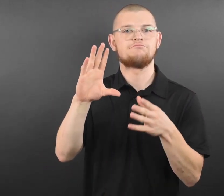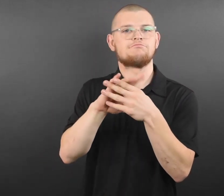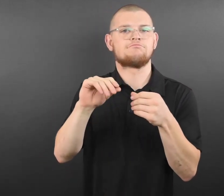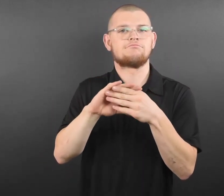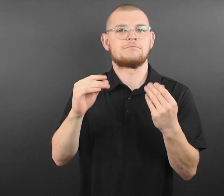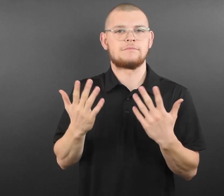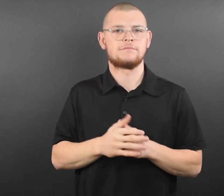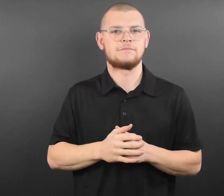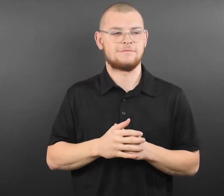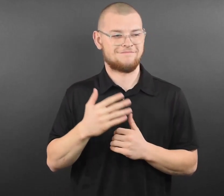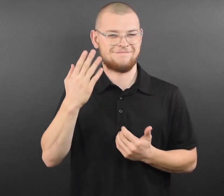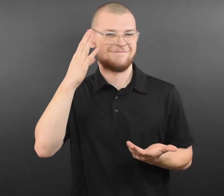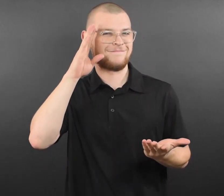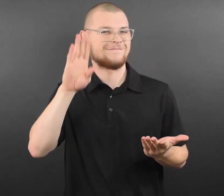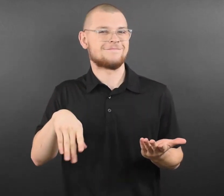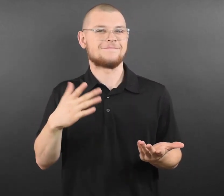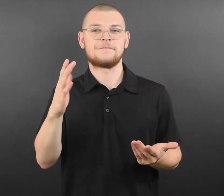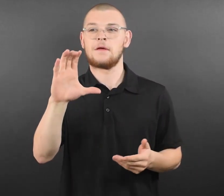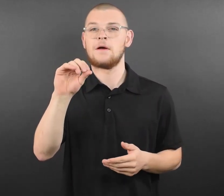conducted by the Minnesota State Lottery.